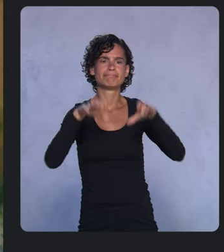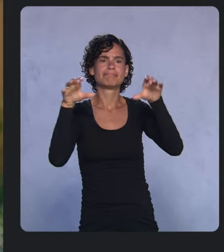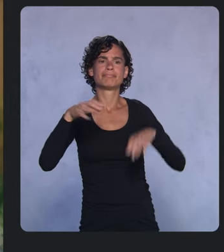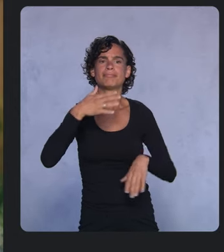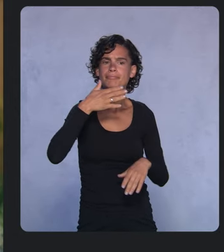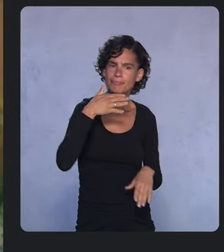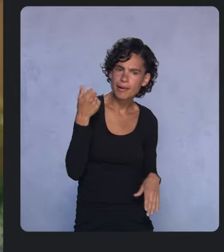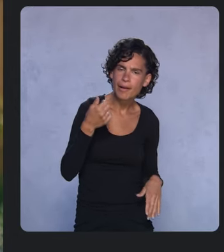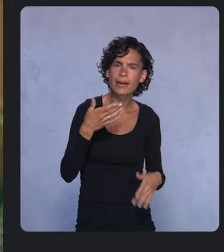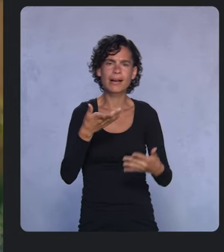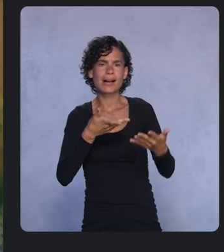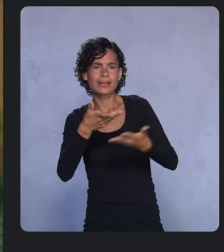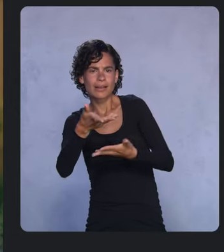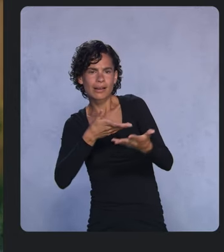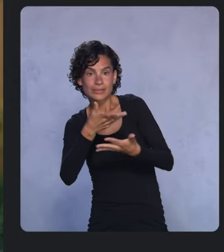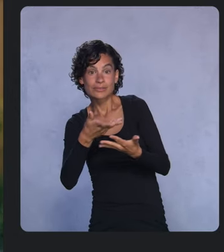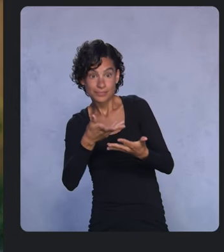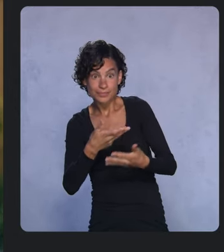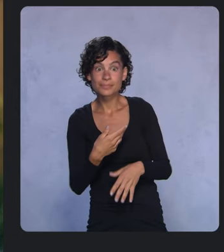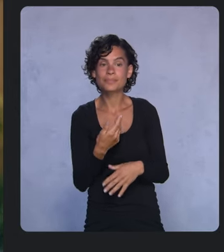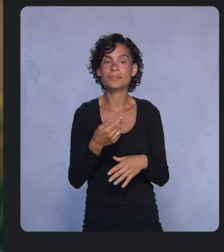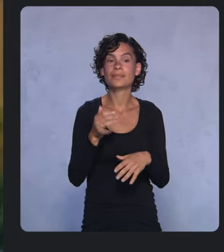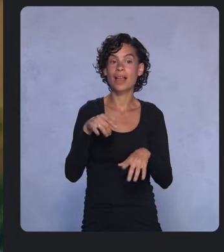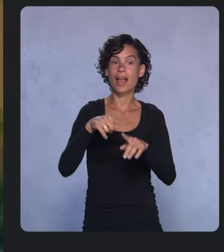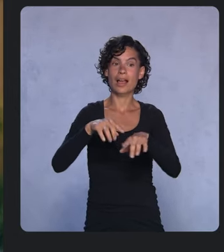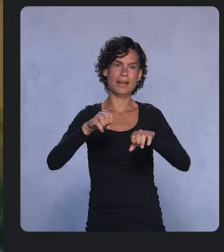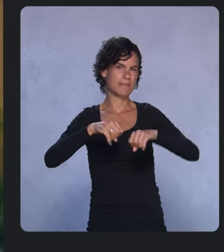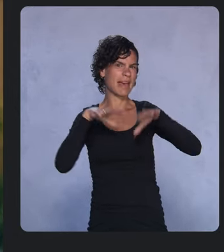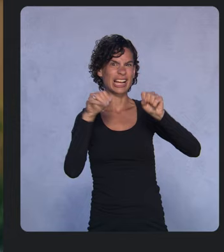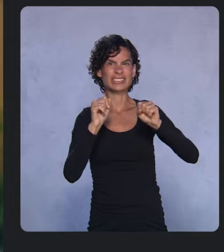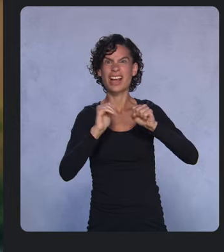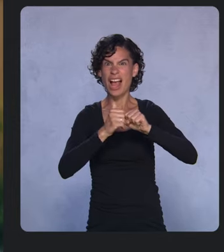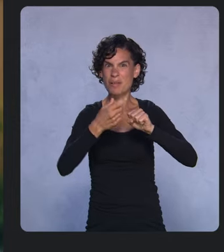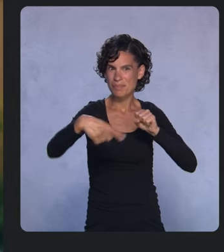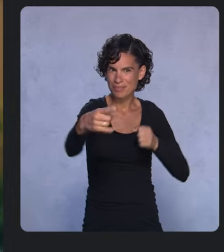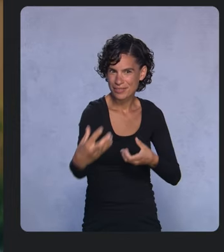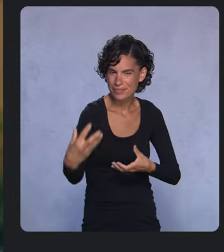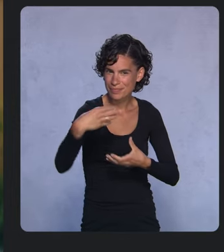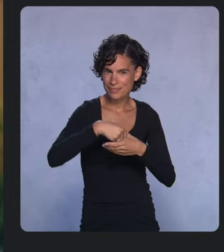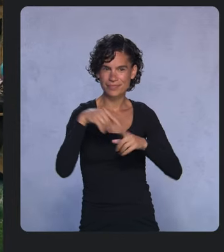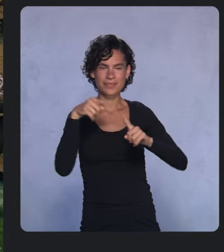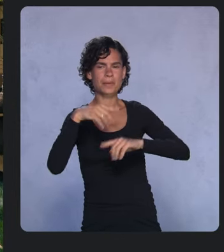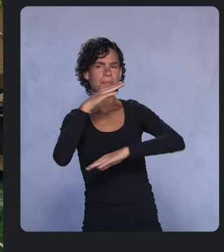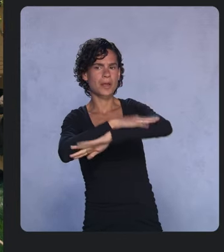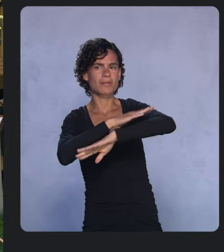Most of this is magic you add as developers, but the platform should help. First, performance.